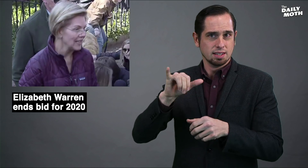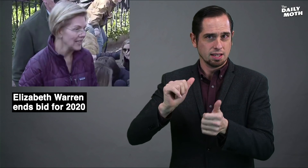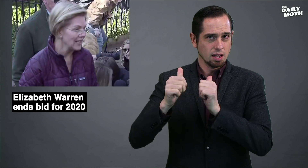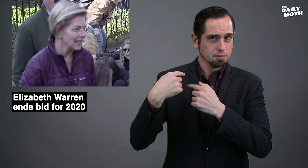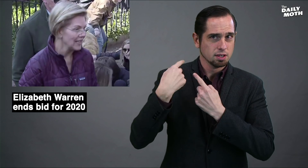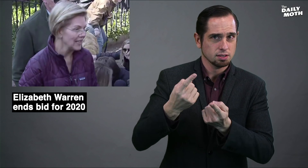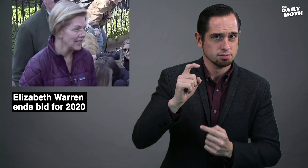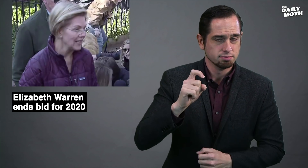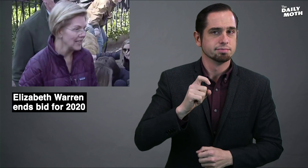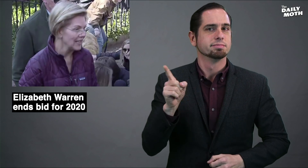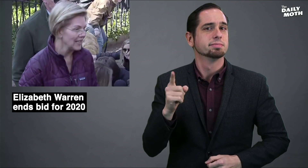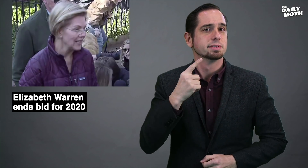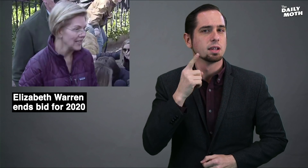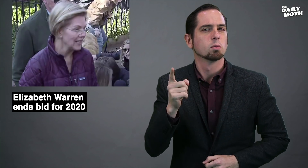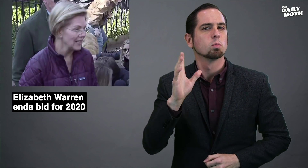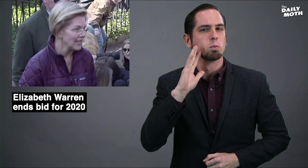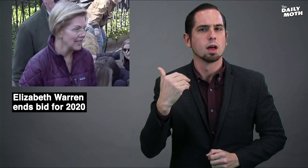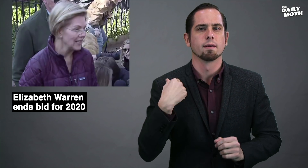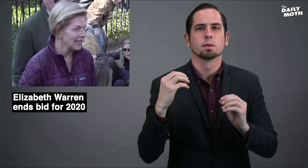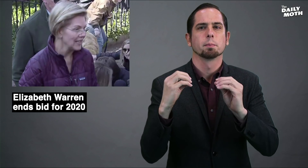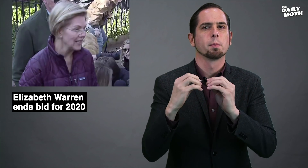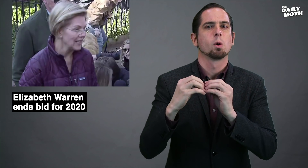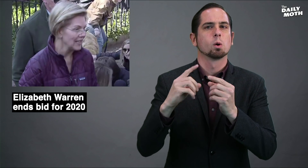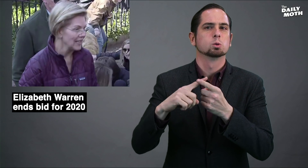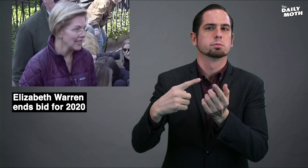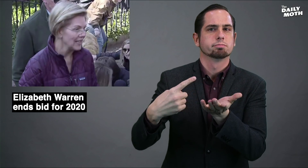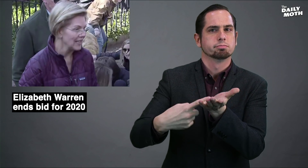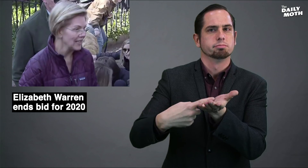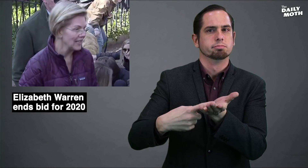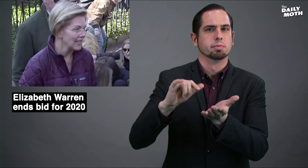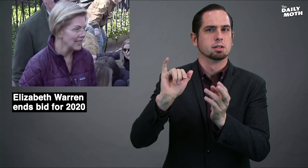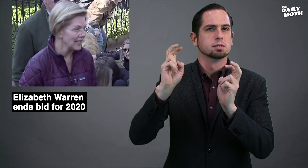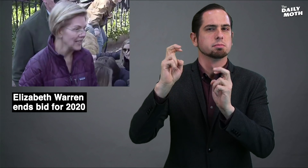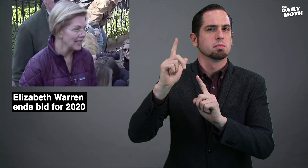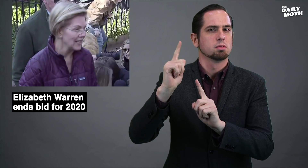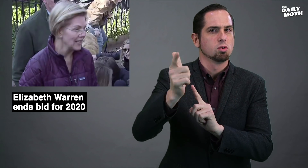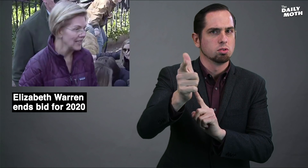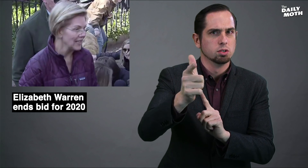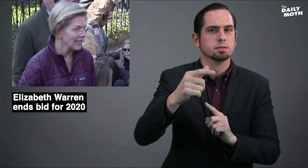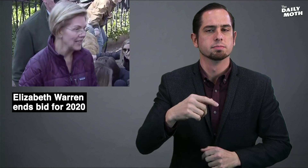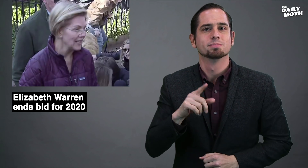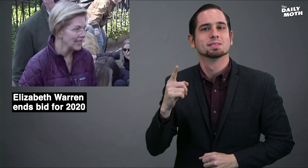in the campaign, and she said she would have more to say about that later on.